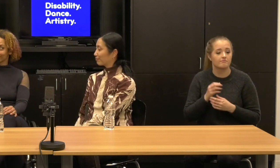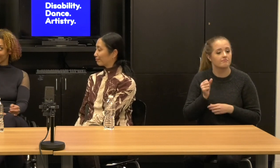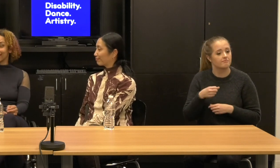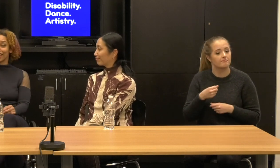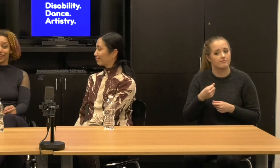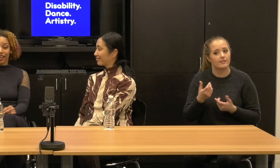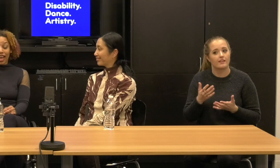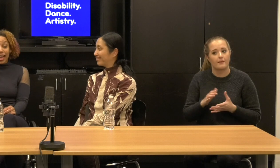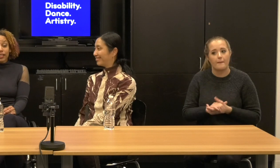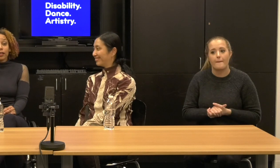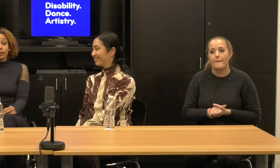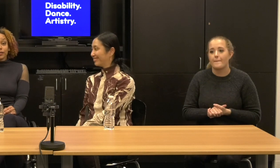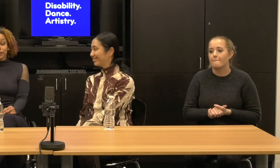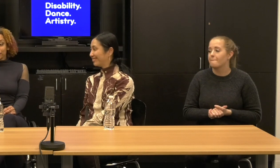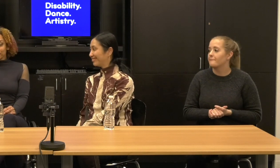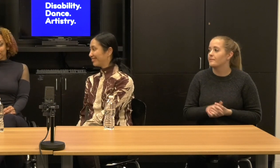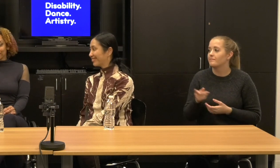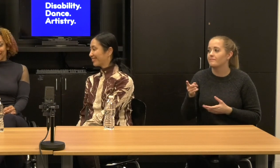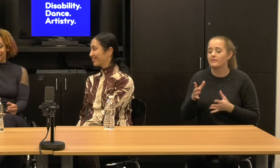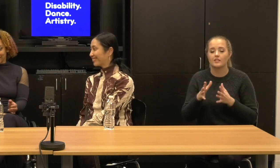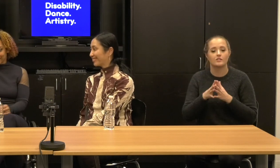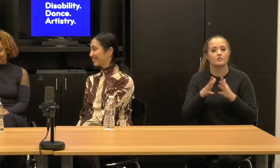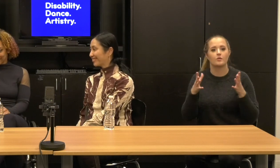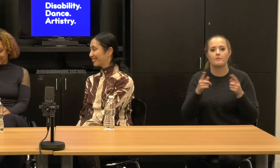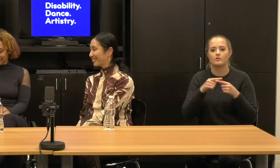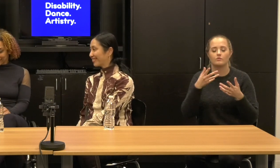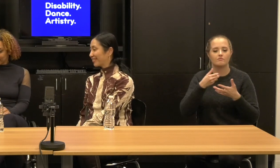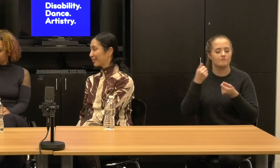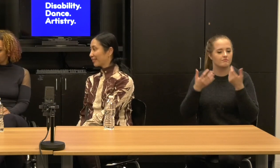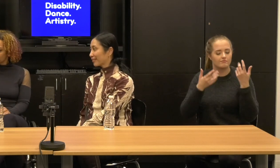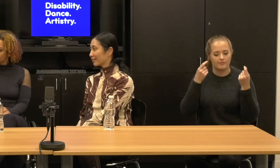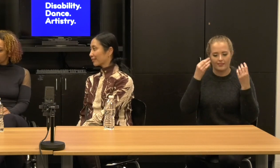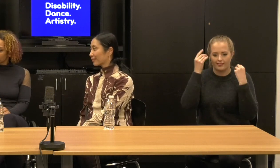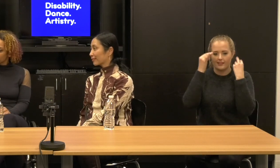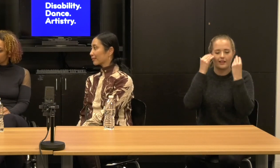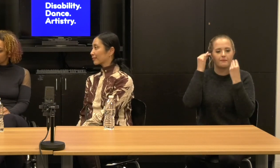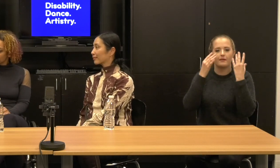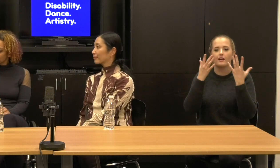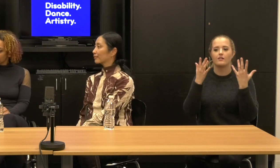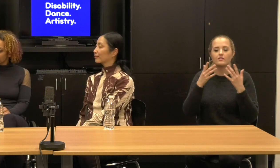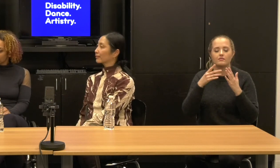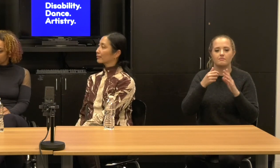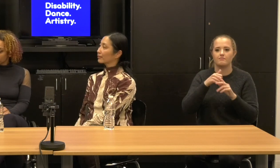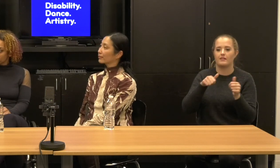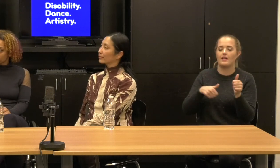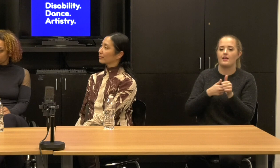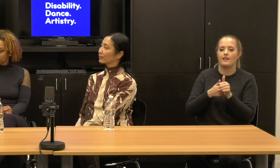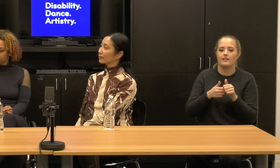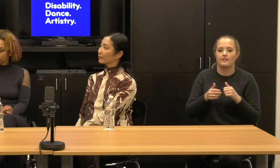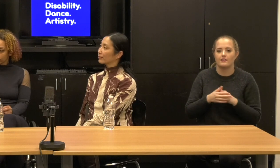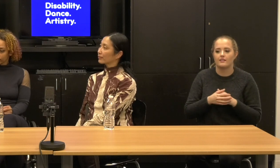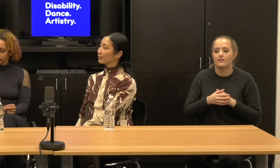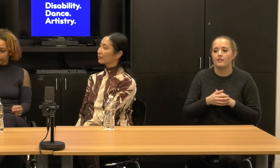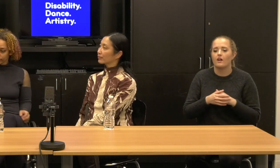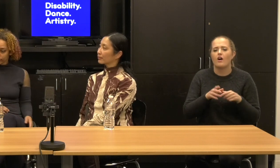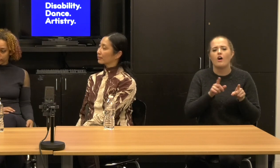Kevin: to think about and, and how to also like in support of the, a through training,